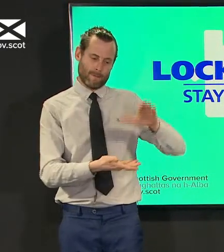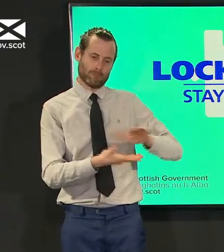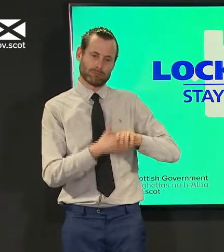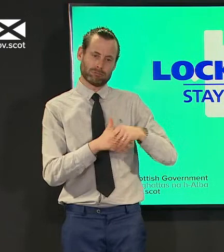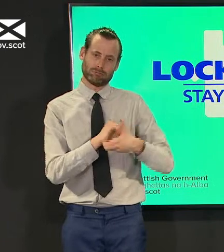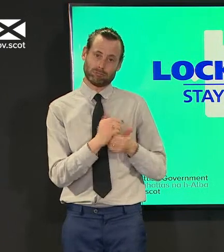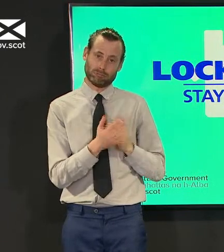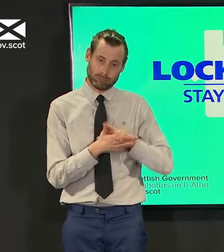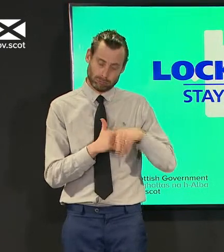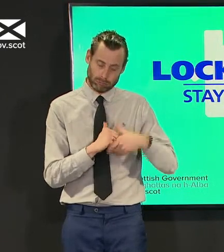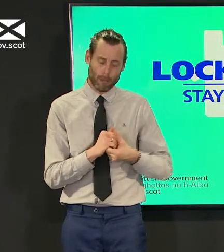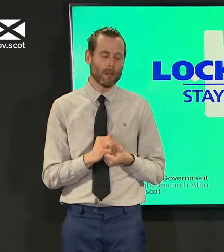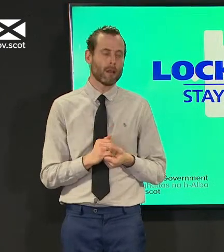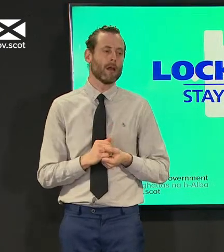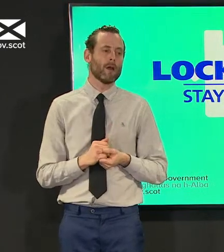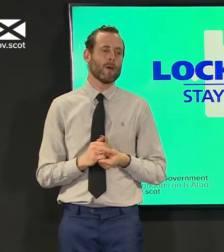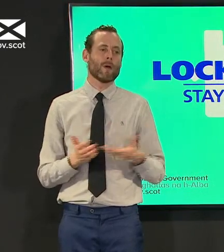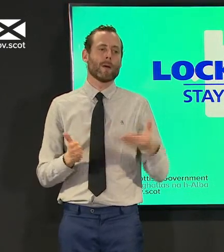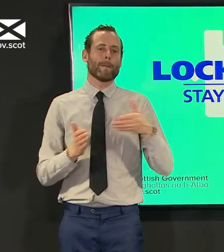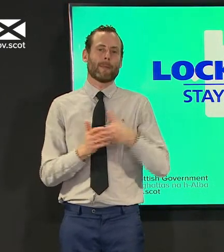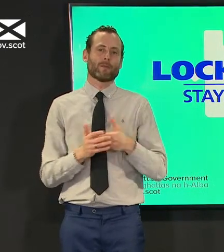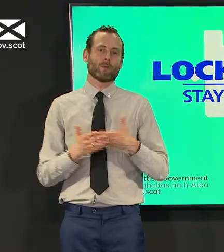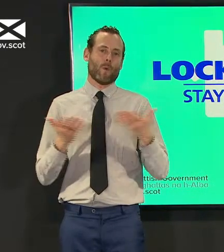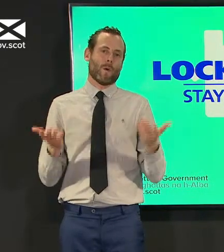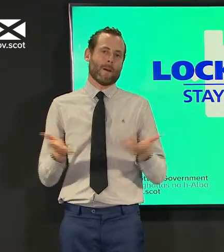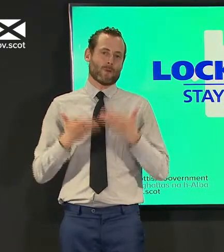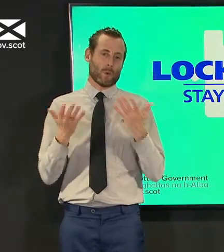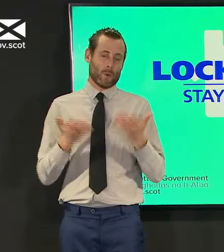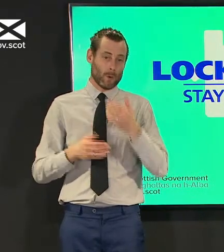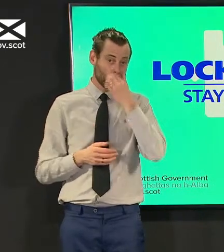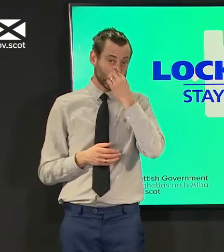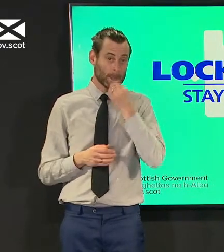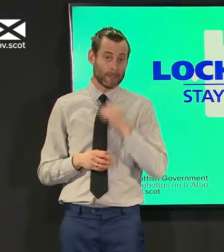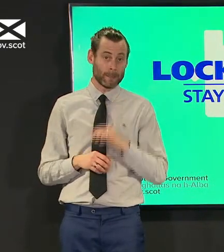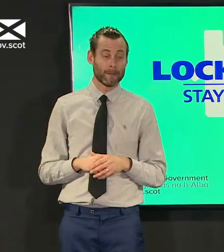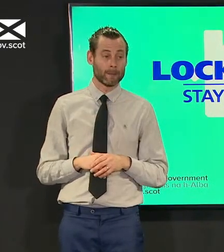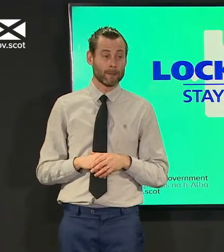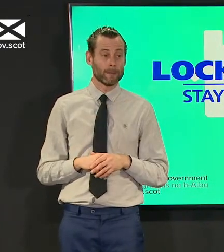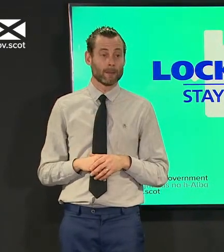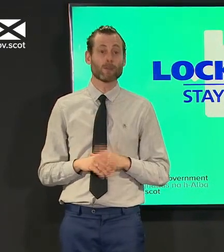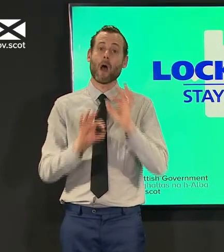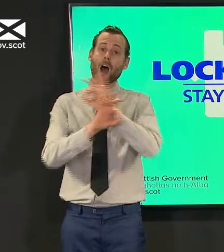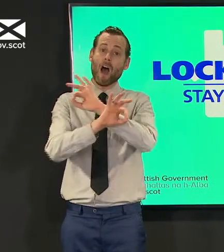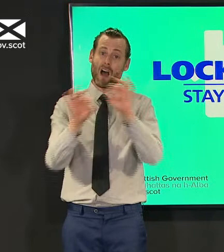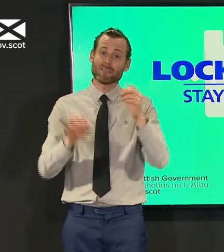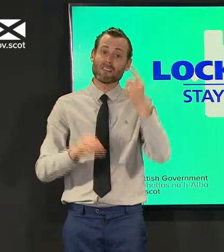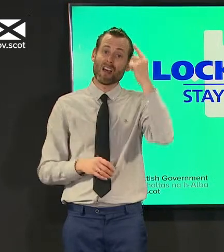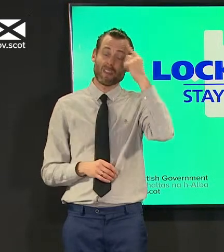course there is a great deal of encouragement to people to think about taking a postal vote